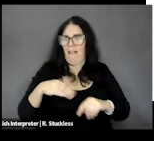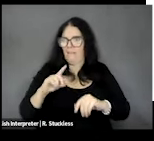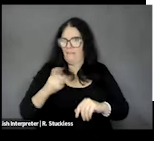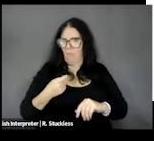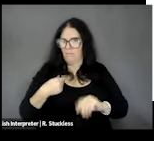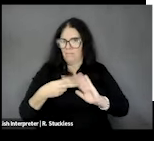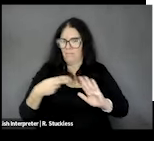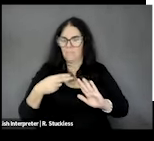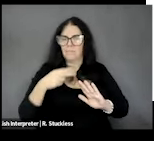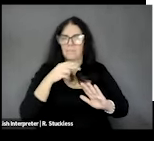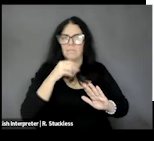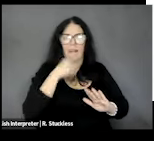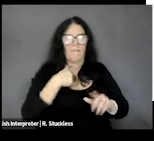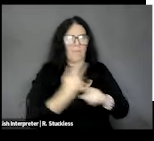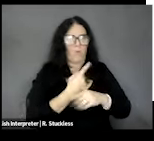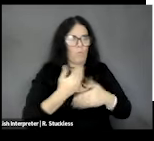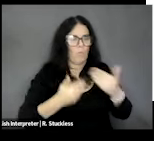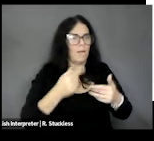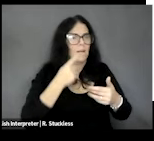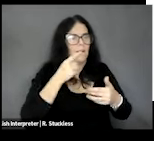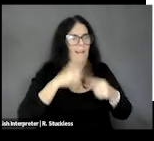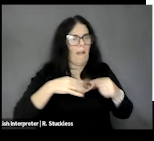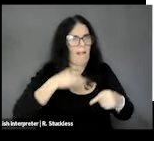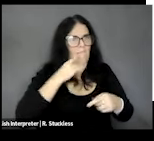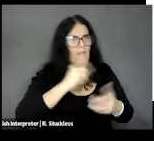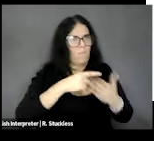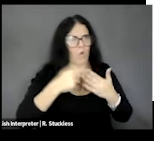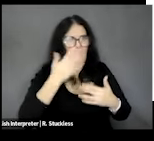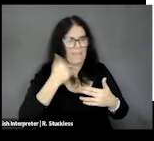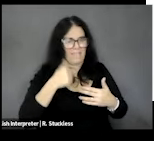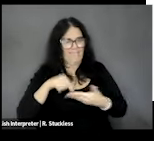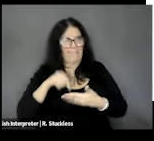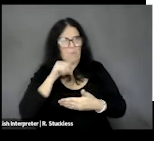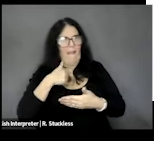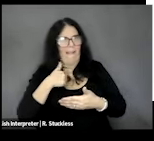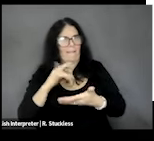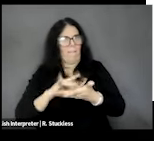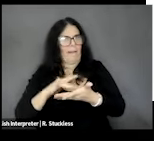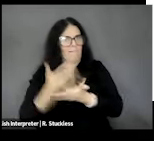you know, they might have a disability, but it's just not it's not been diagnosed by a